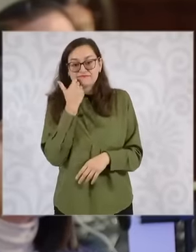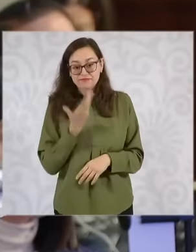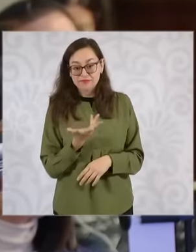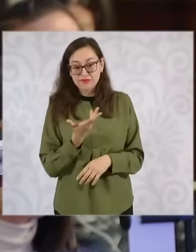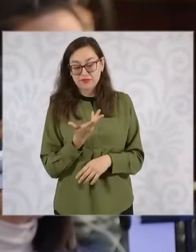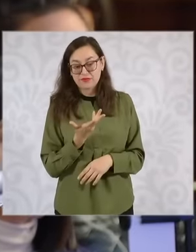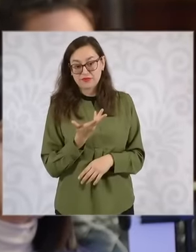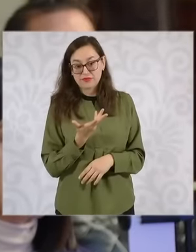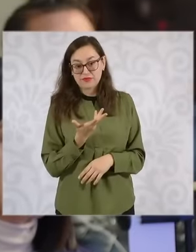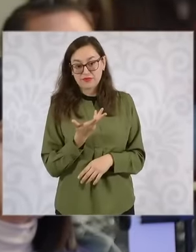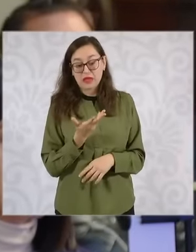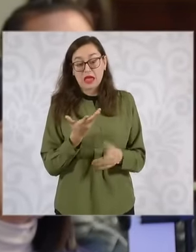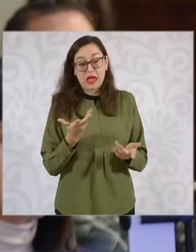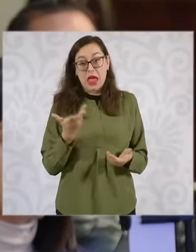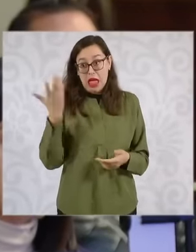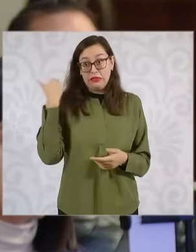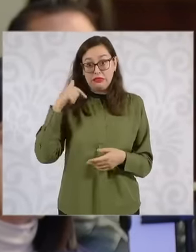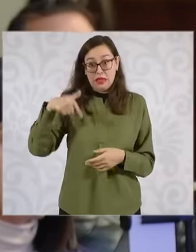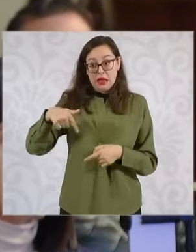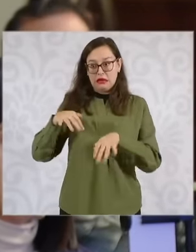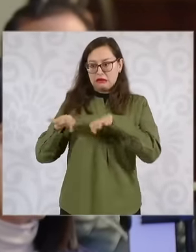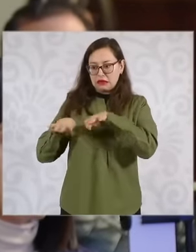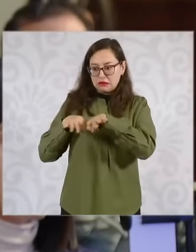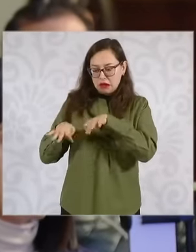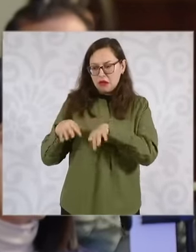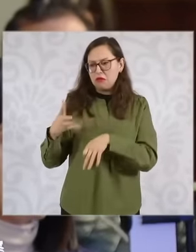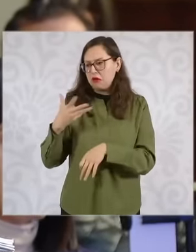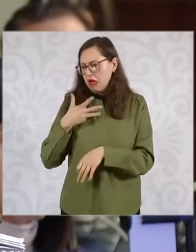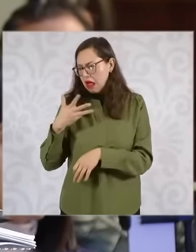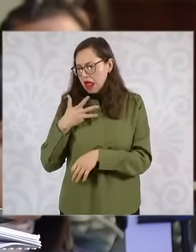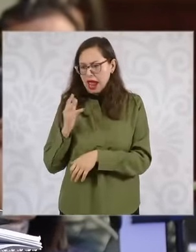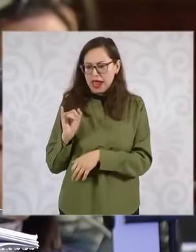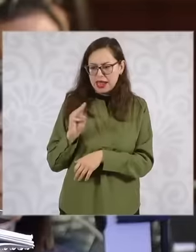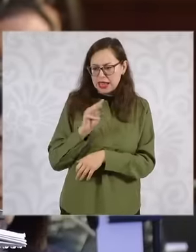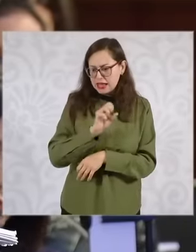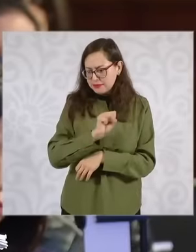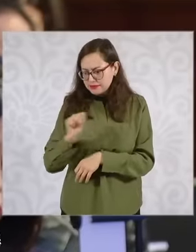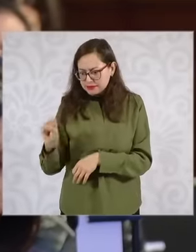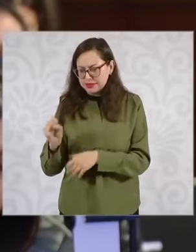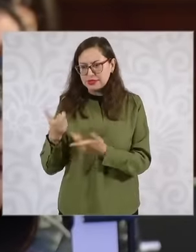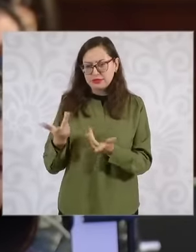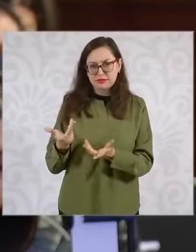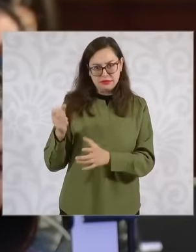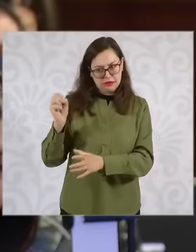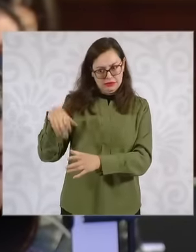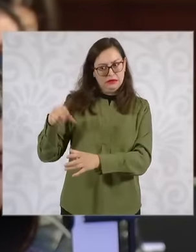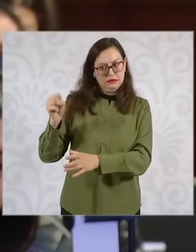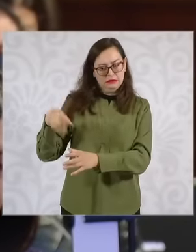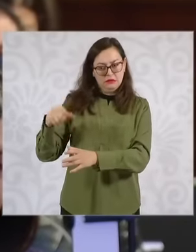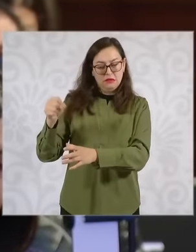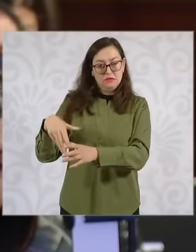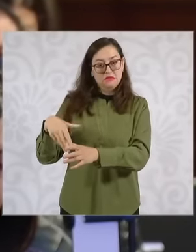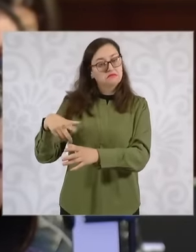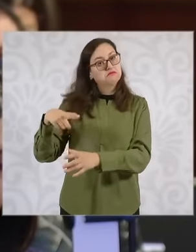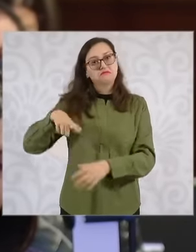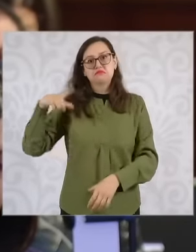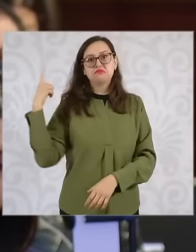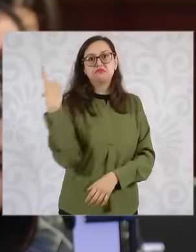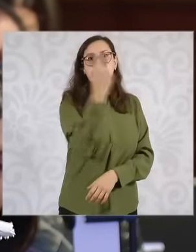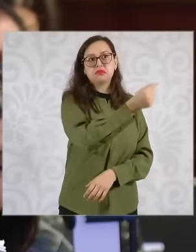left their IMS accounts for some formal social benefit and well, sometimes they ask about